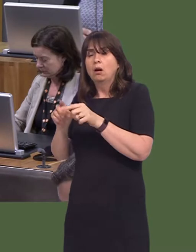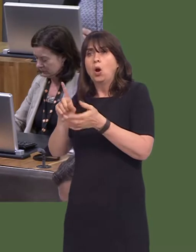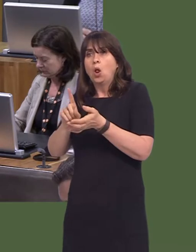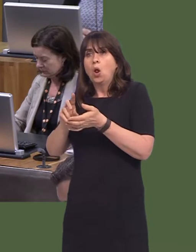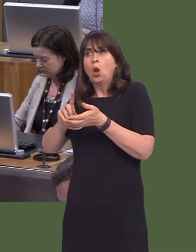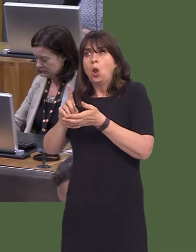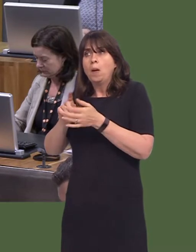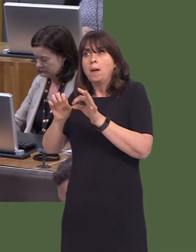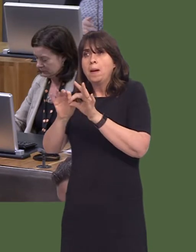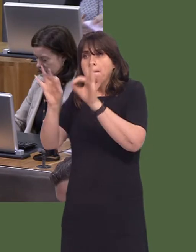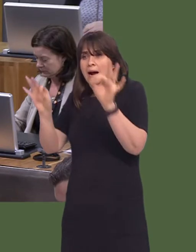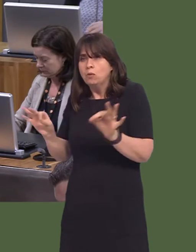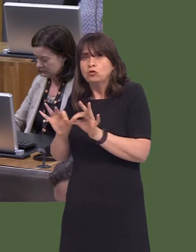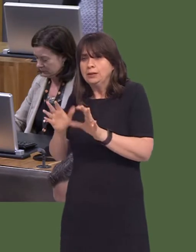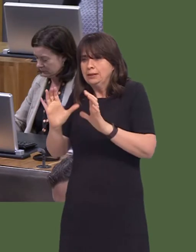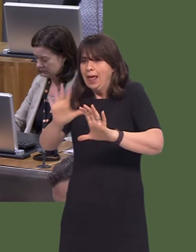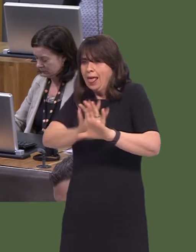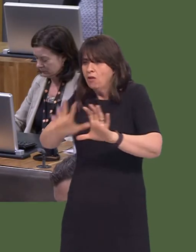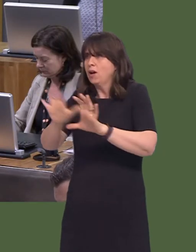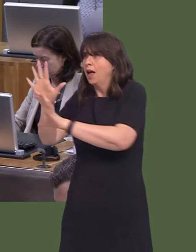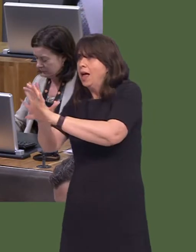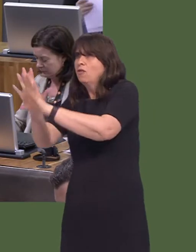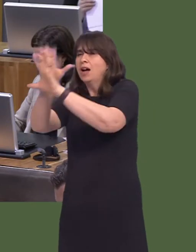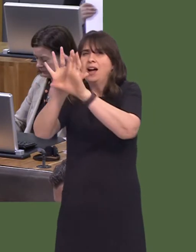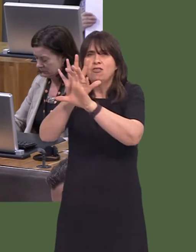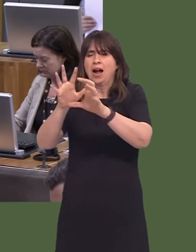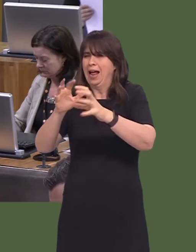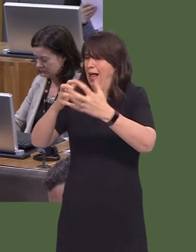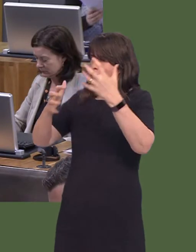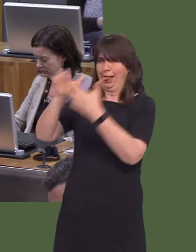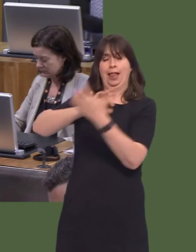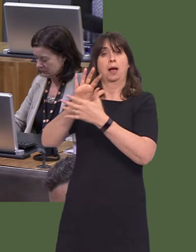authority boundaries. So, working together will be hugely important. But also, of course,